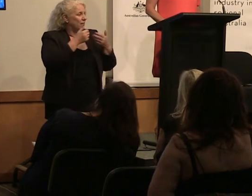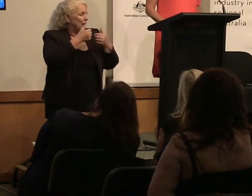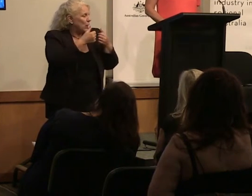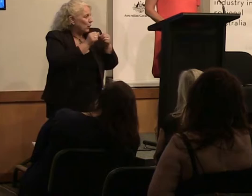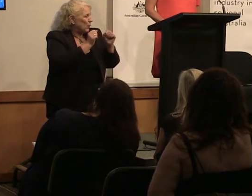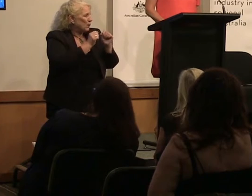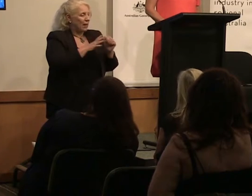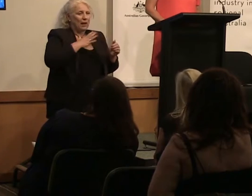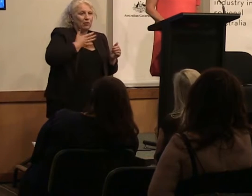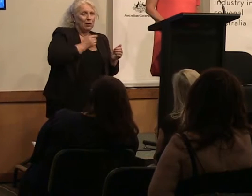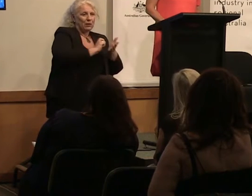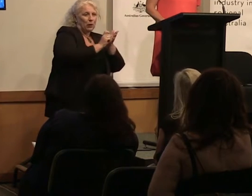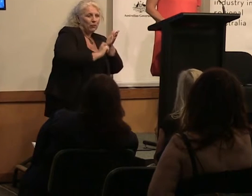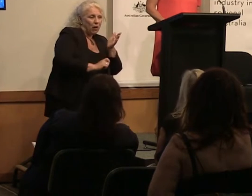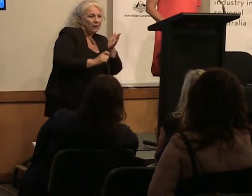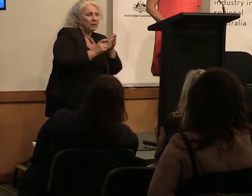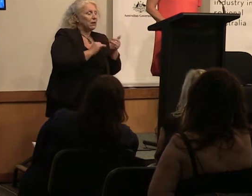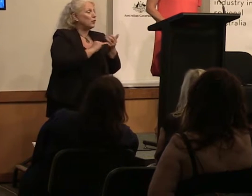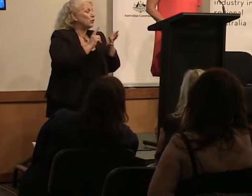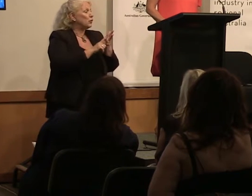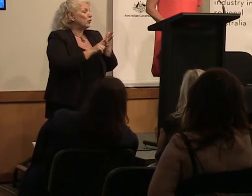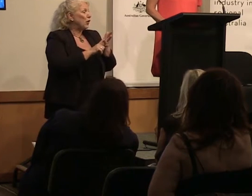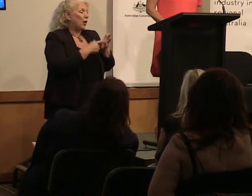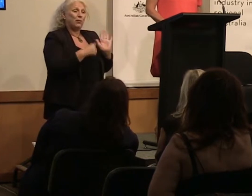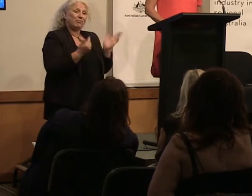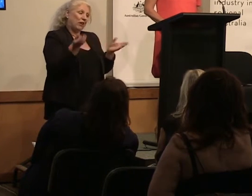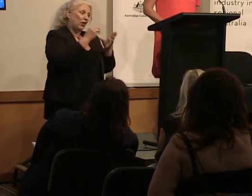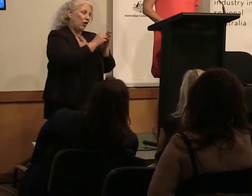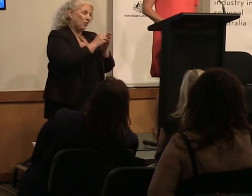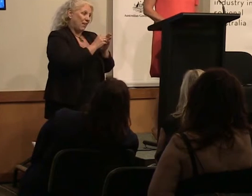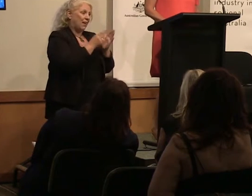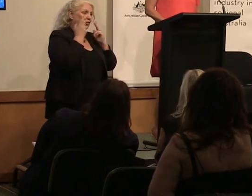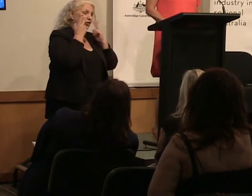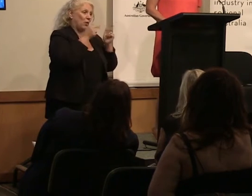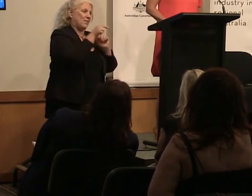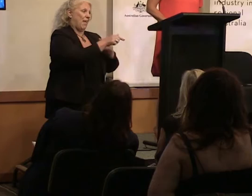writing and hence our content reflects that. And its why it's really critical